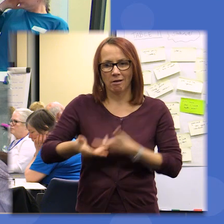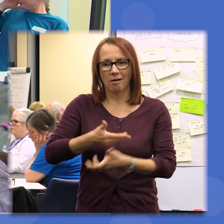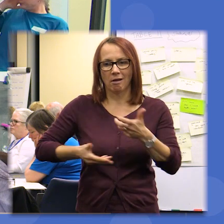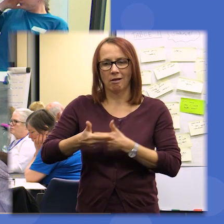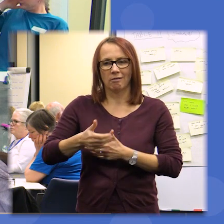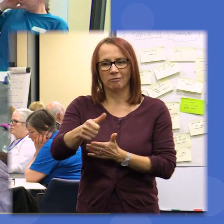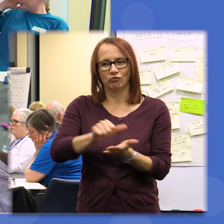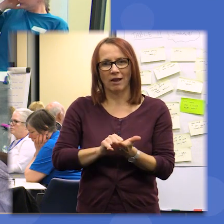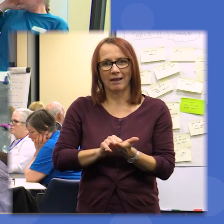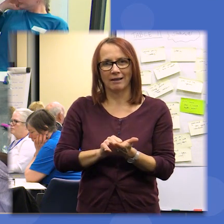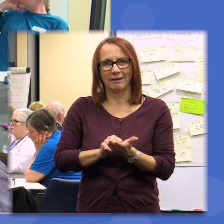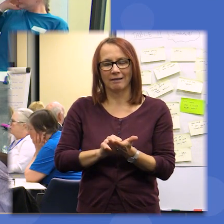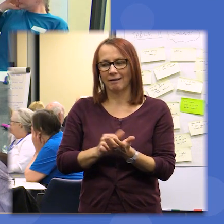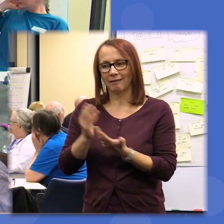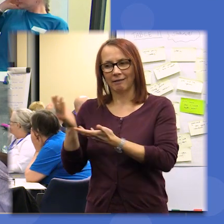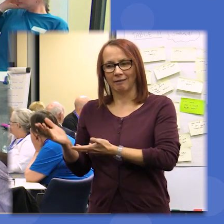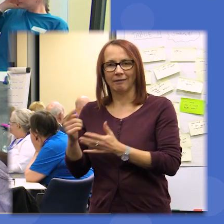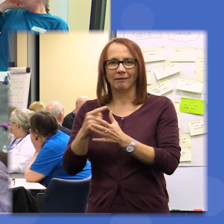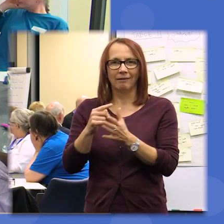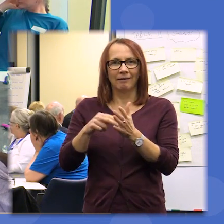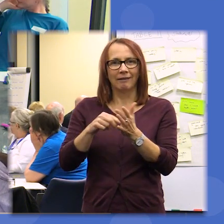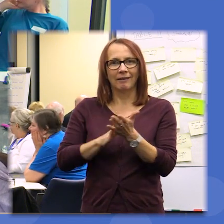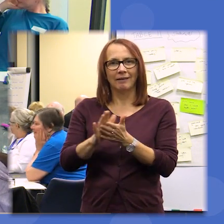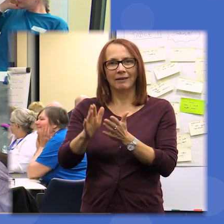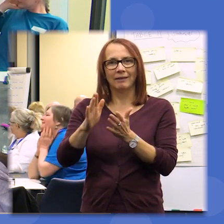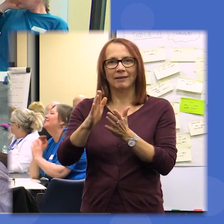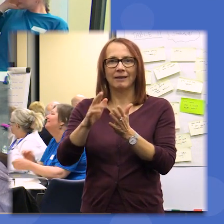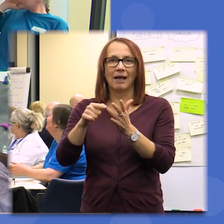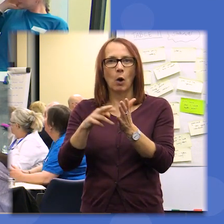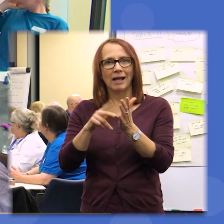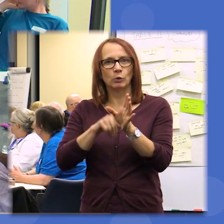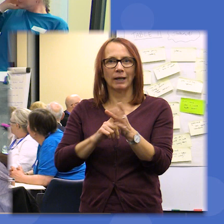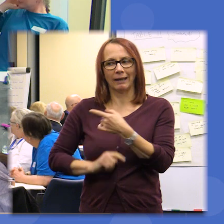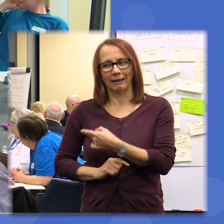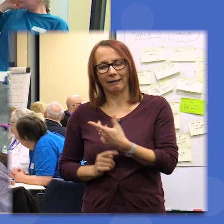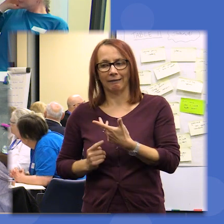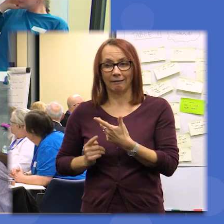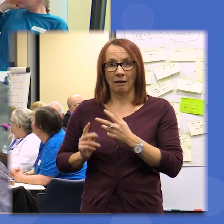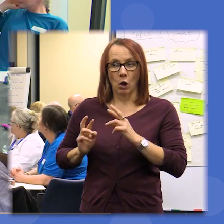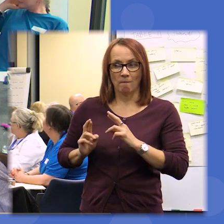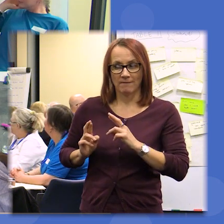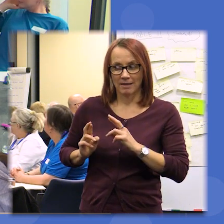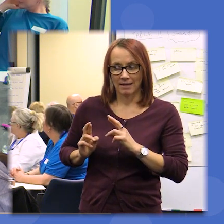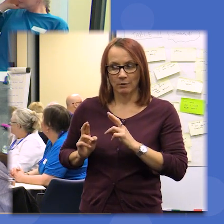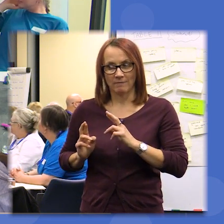are well my glamorous assistant Antony is hopefully hopefully hopefully gonna